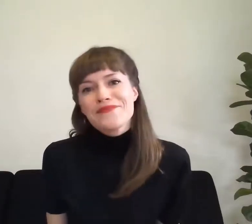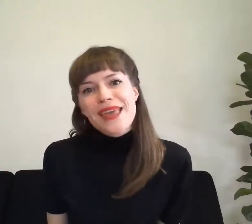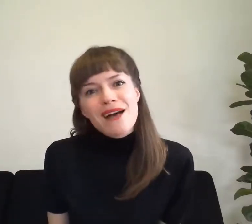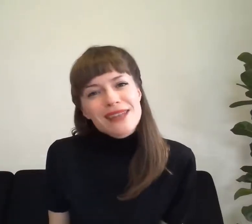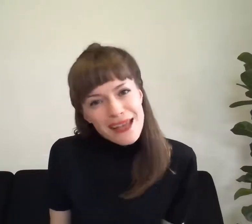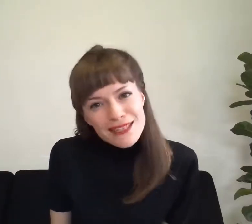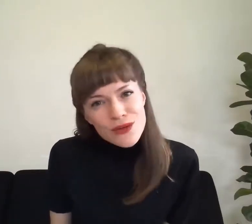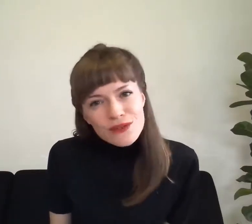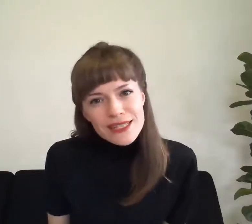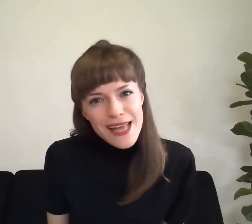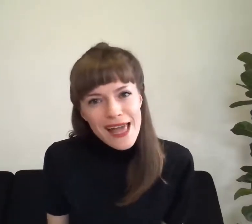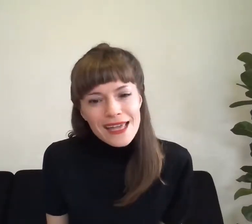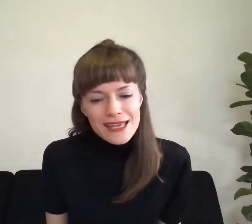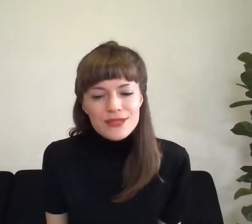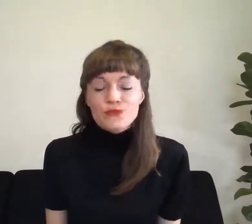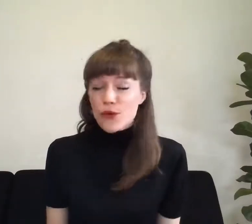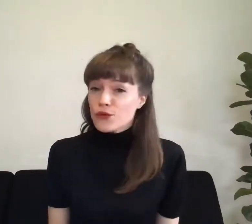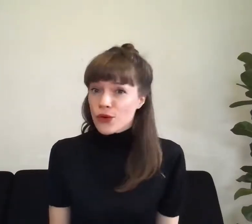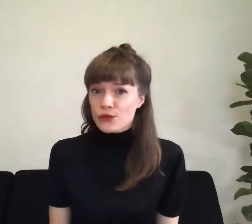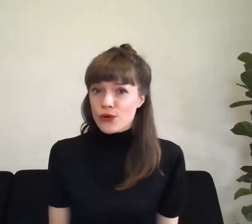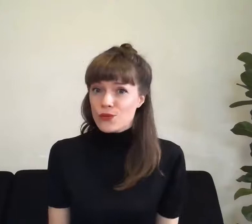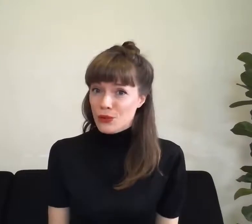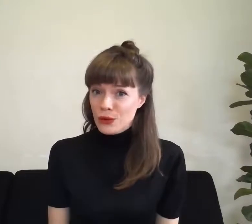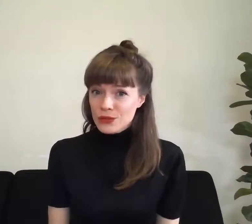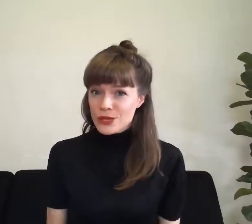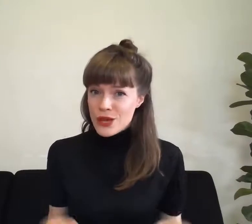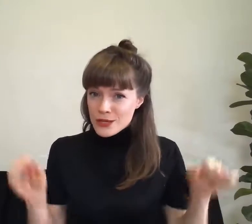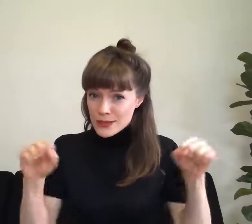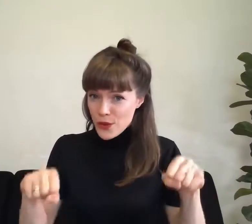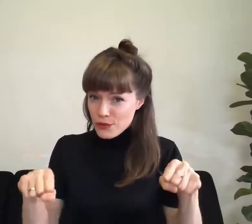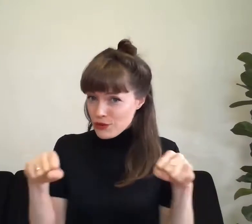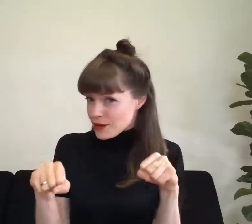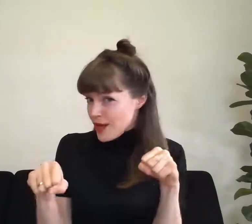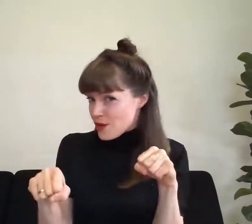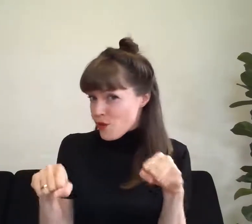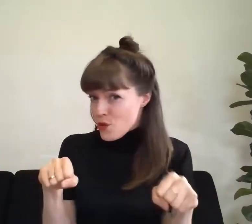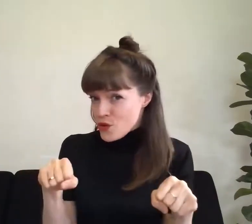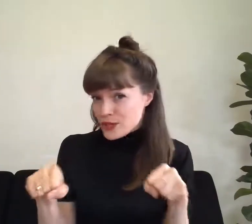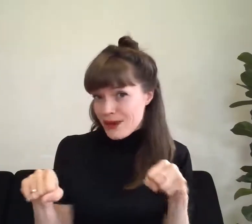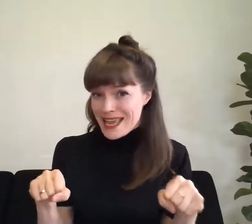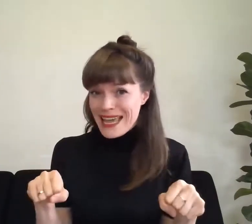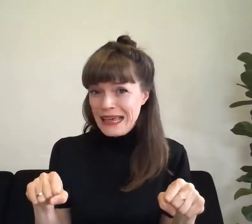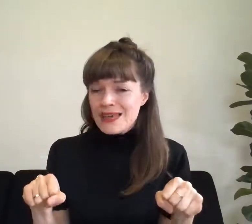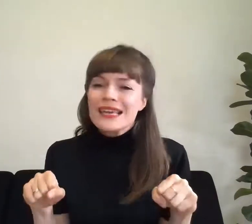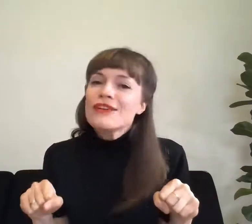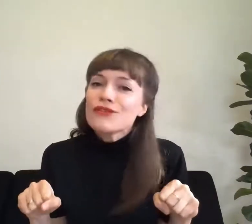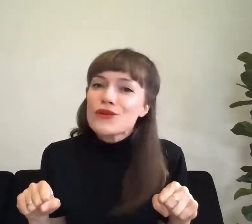The next song today is row row row your boat so you can get your oars ready if your